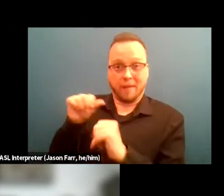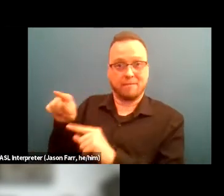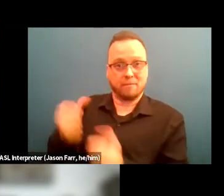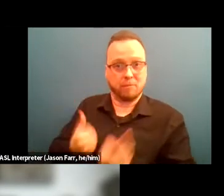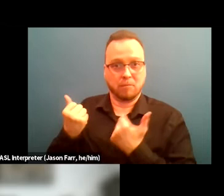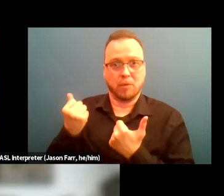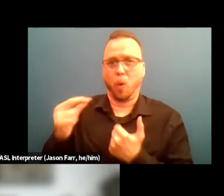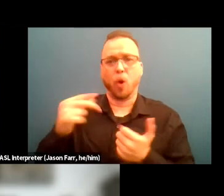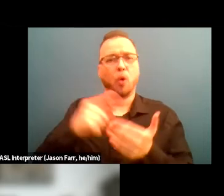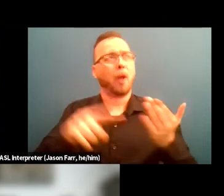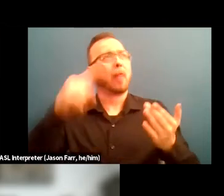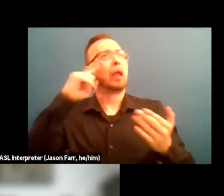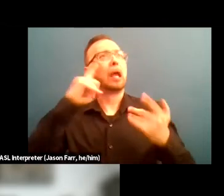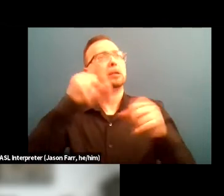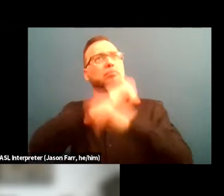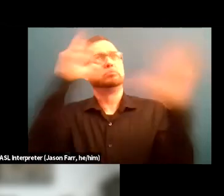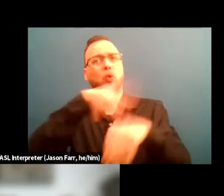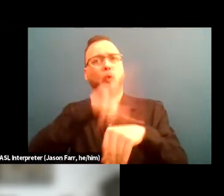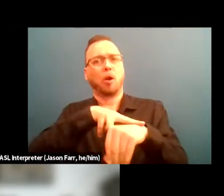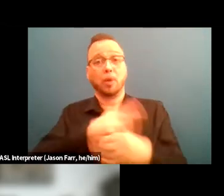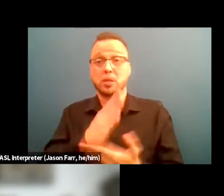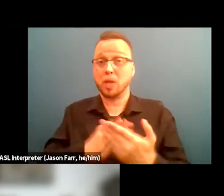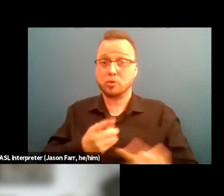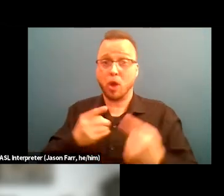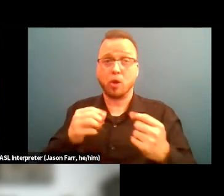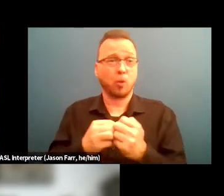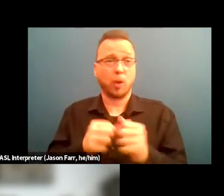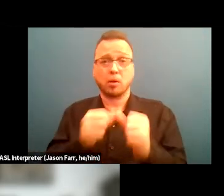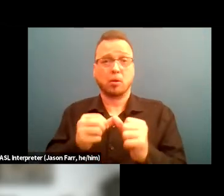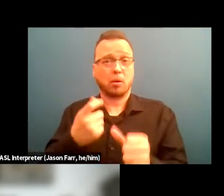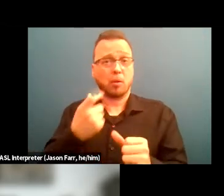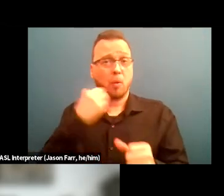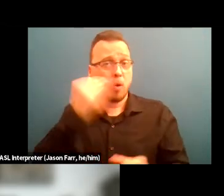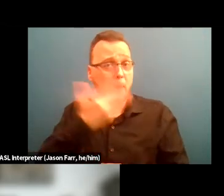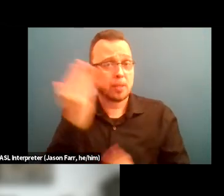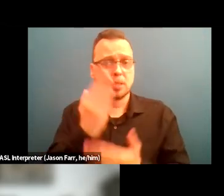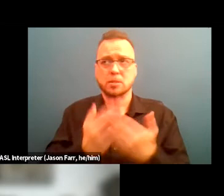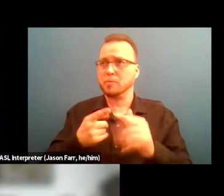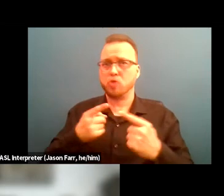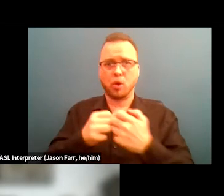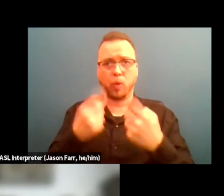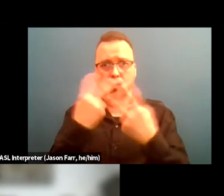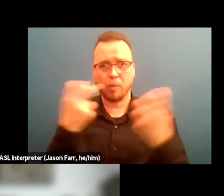Some struggling with chronic homelessness, some struggling with criminality and addiction. So we don't cramp a lot of things on their plate